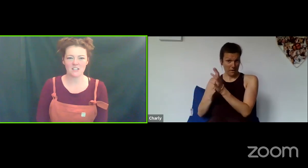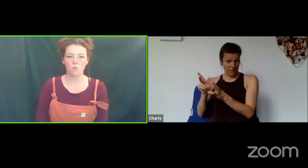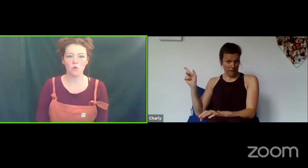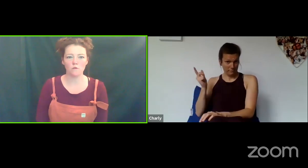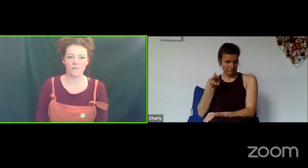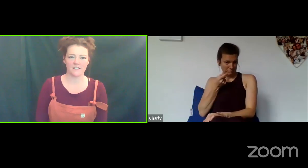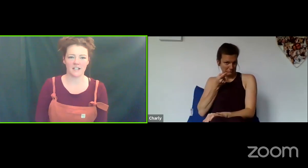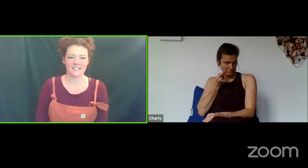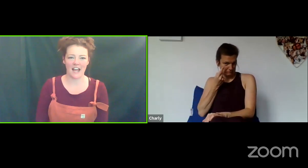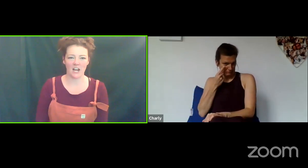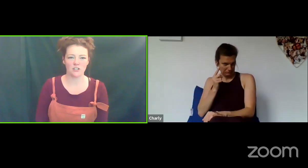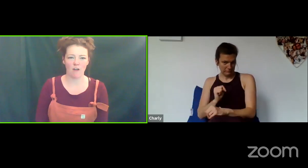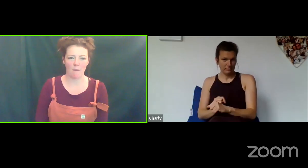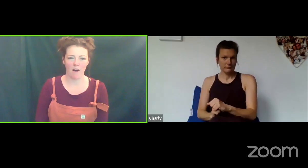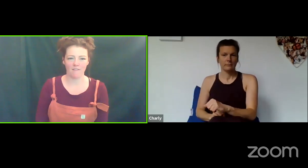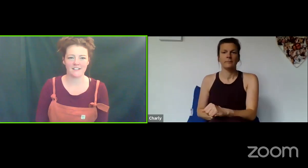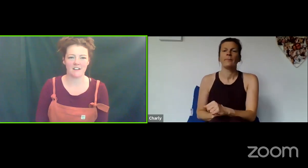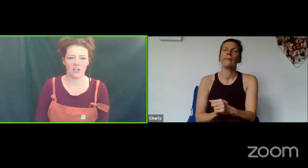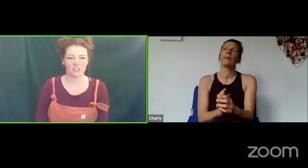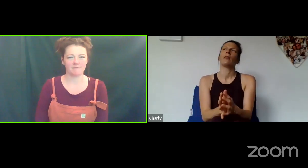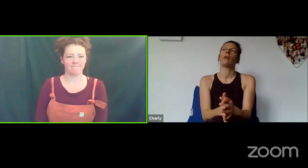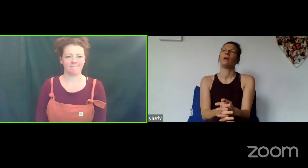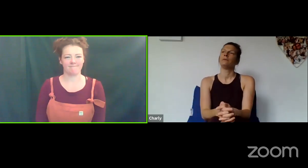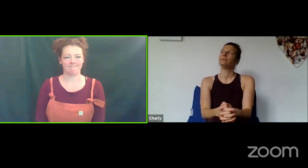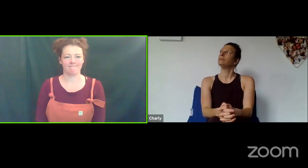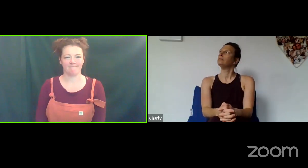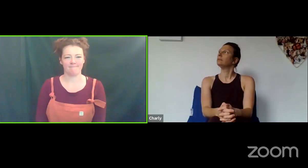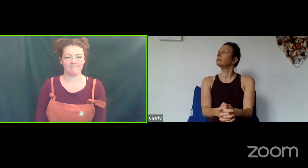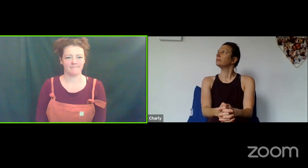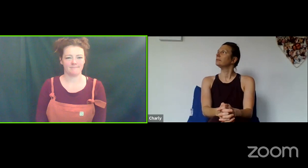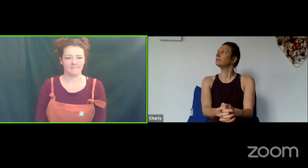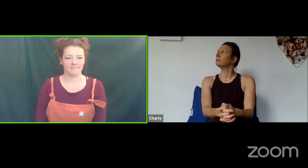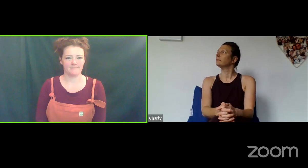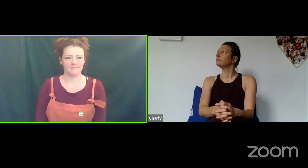OK so, The Wolf is going to say hello to Grandma... let's have a look.